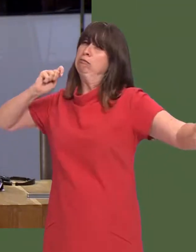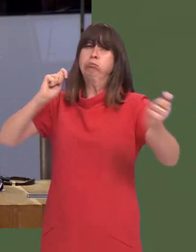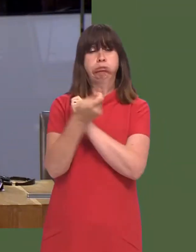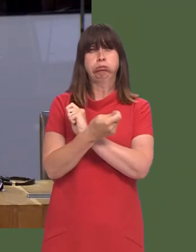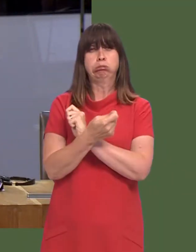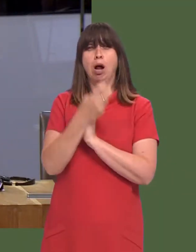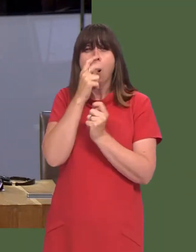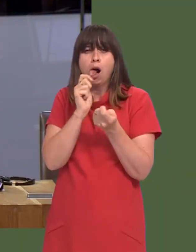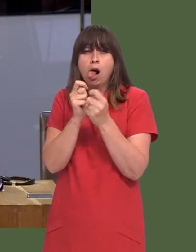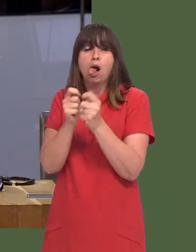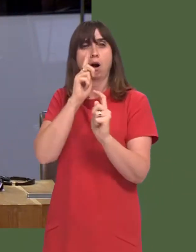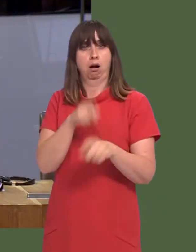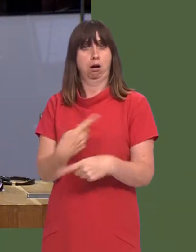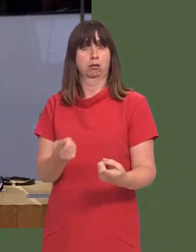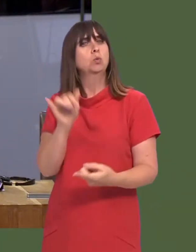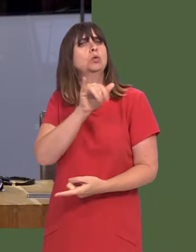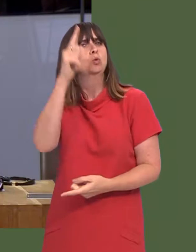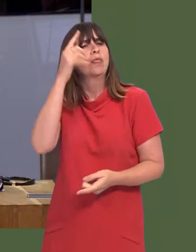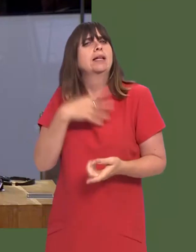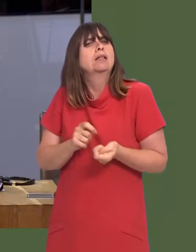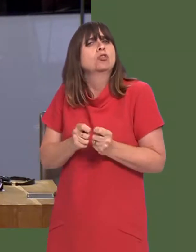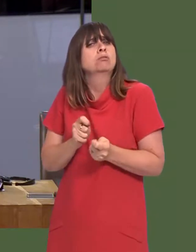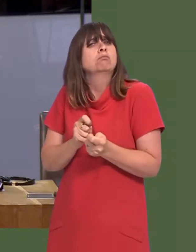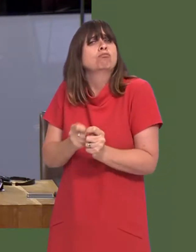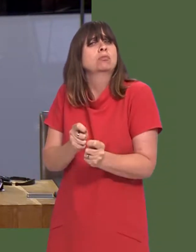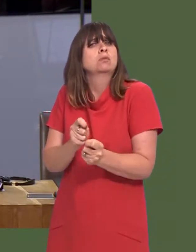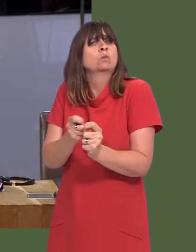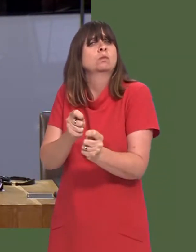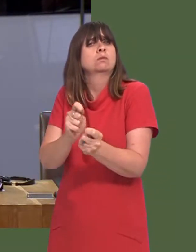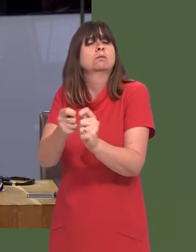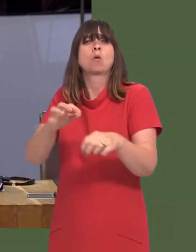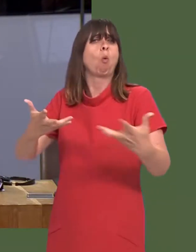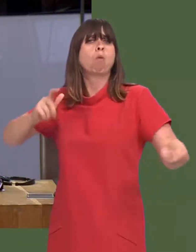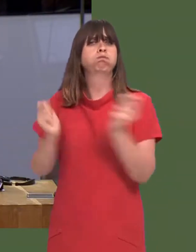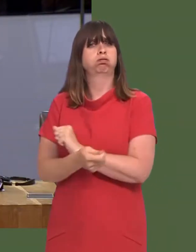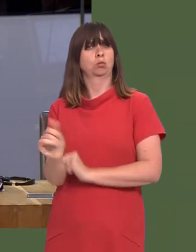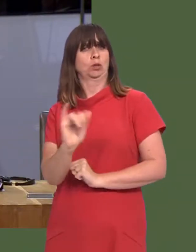social care sector, or do you believe that a more incremental approach can deliver the